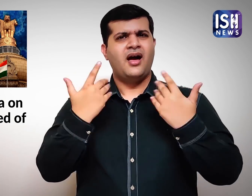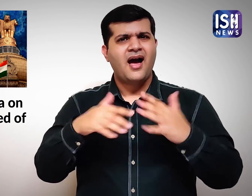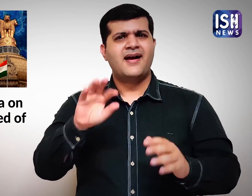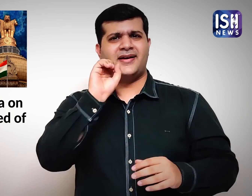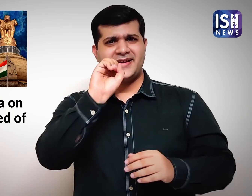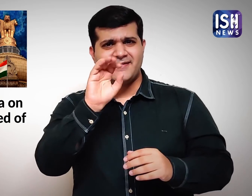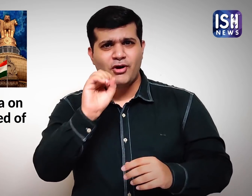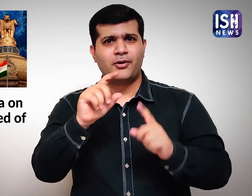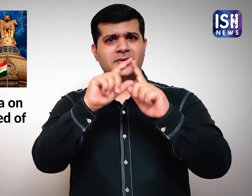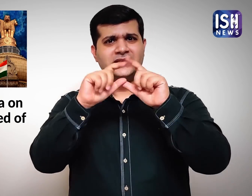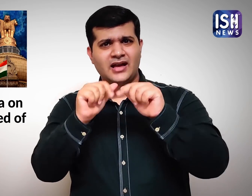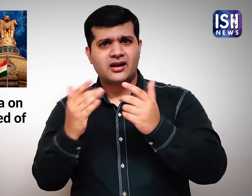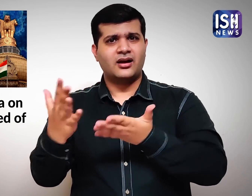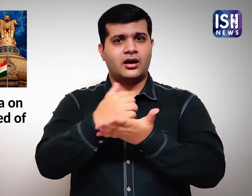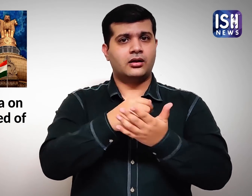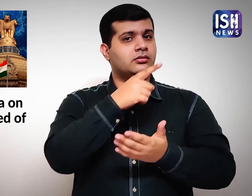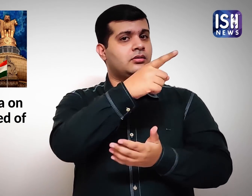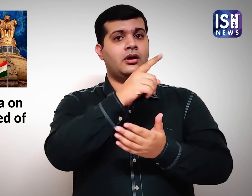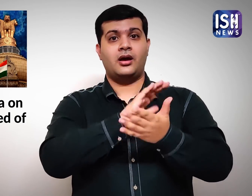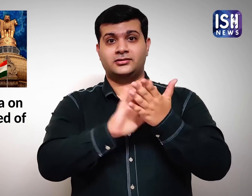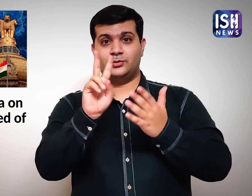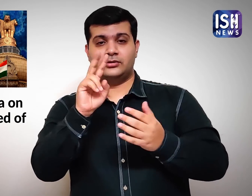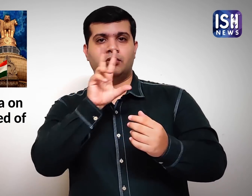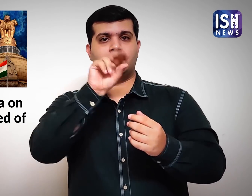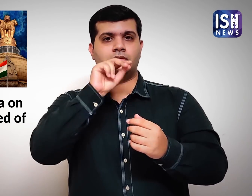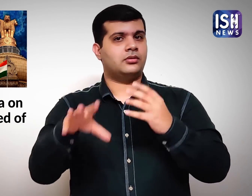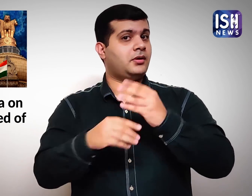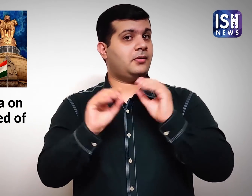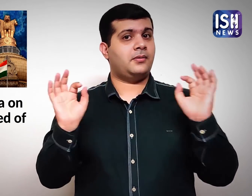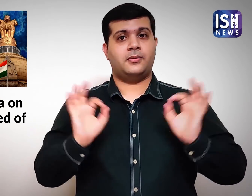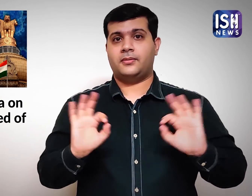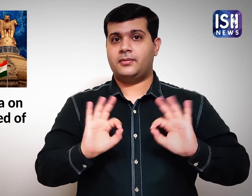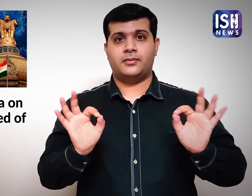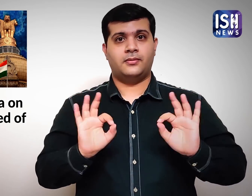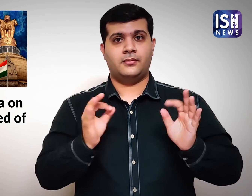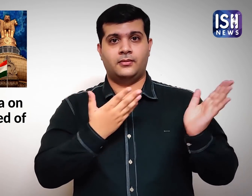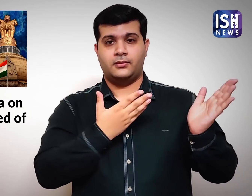Dr Harsh Vardhan in his speech did not provide any data about the deaths of such doctors.